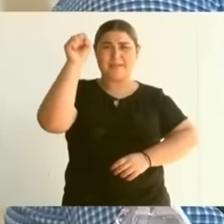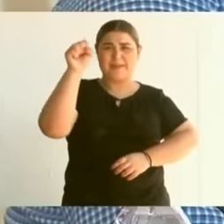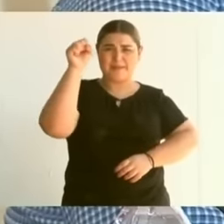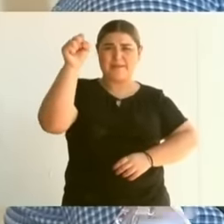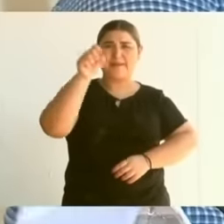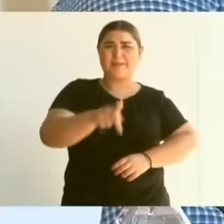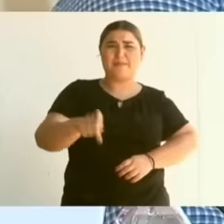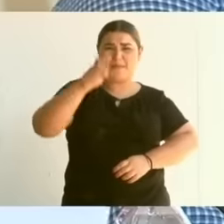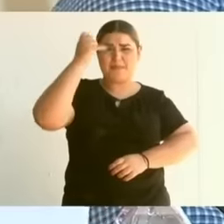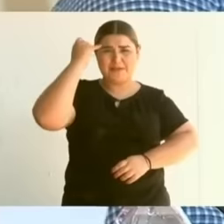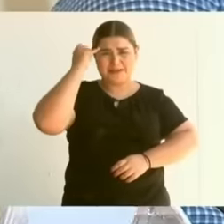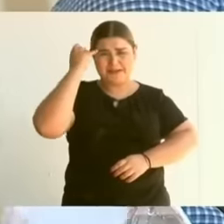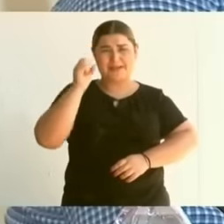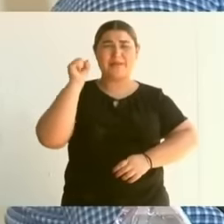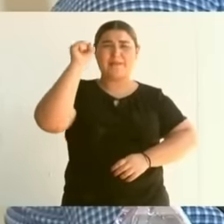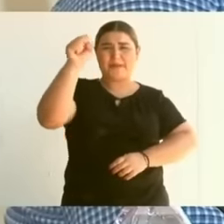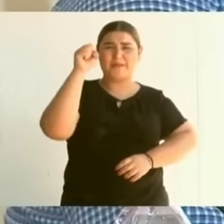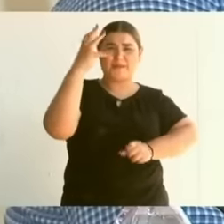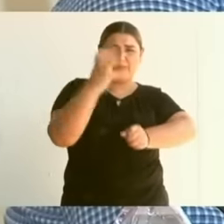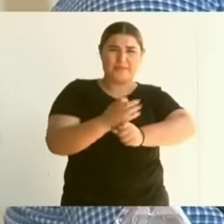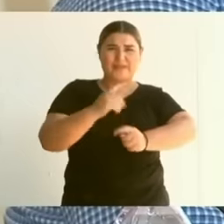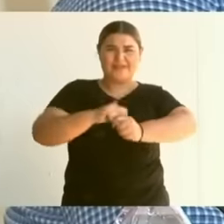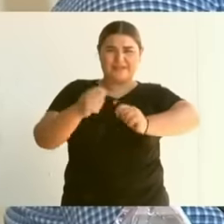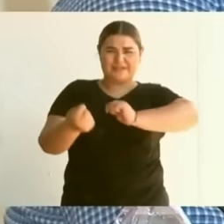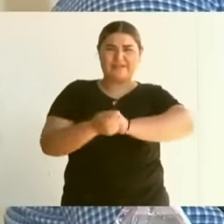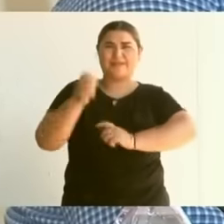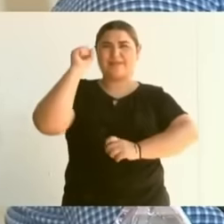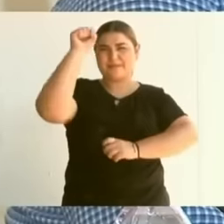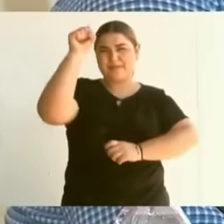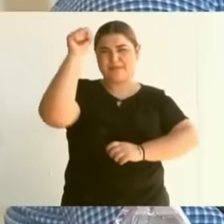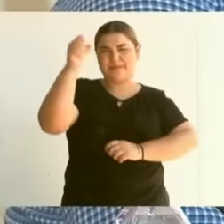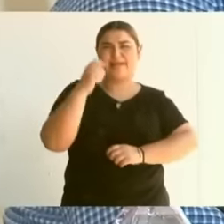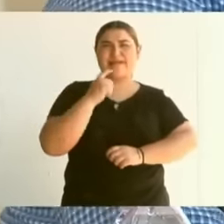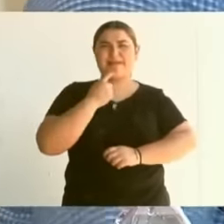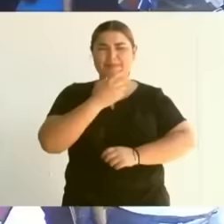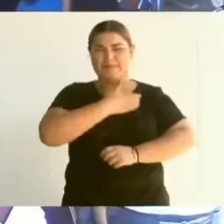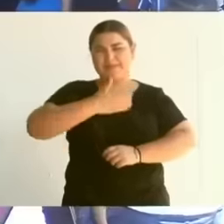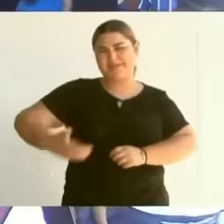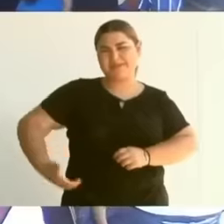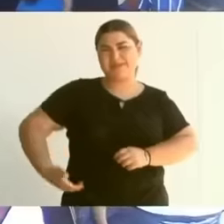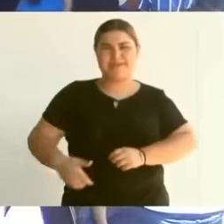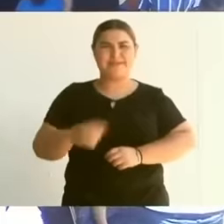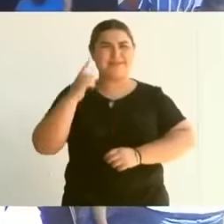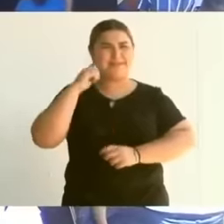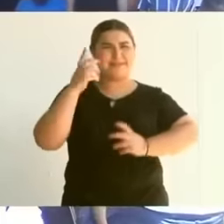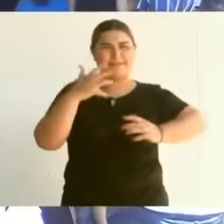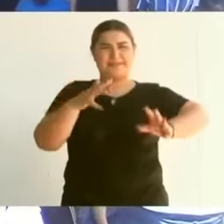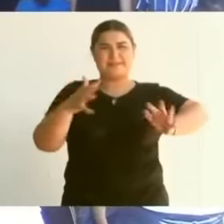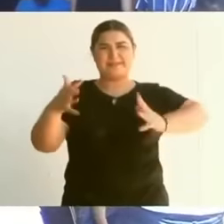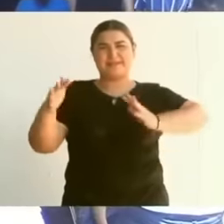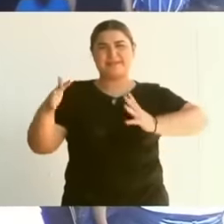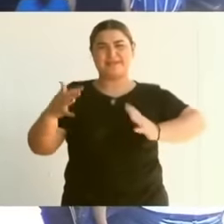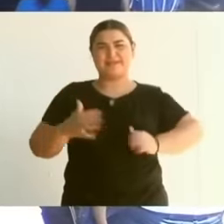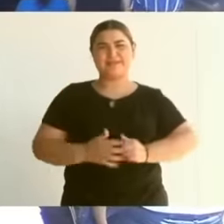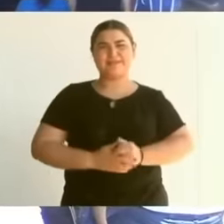transformation and that President Andrés Manuel López Obrador lives. Thank you very much